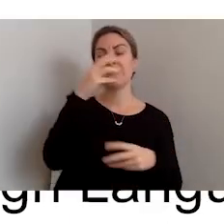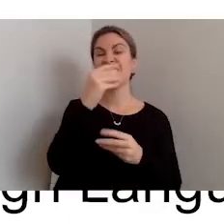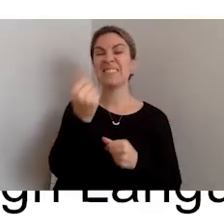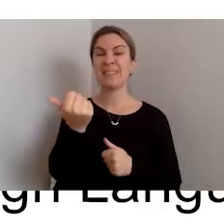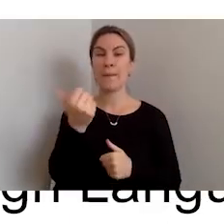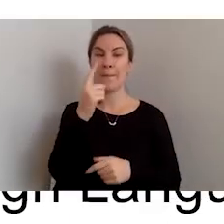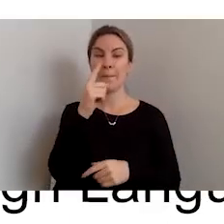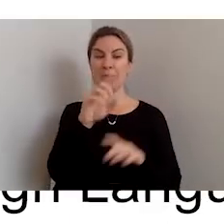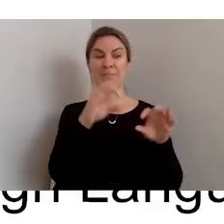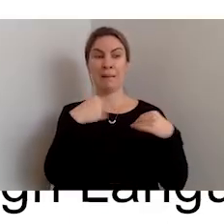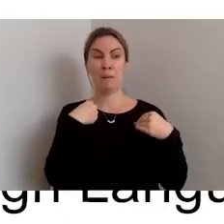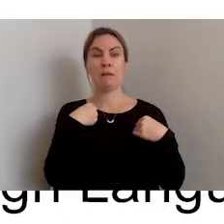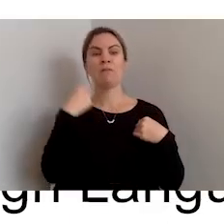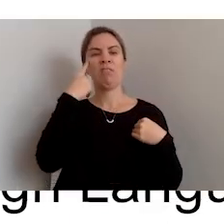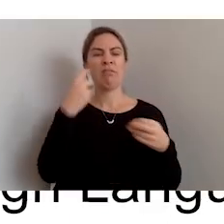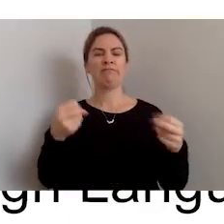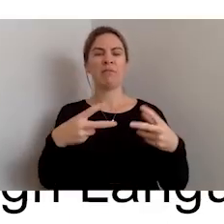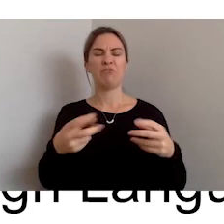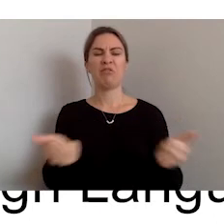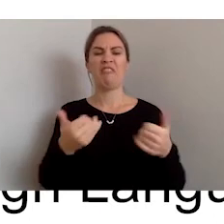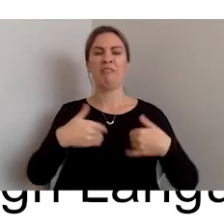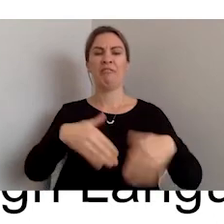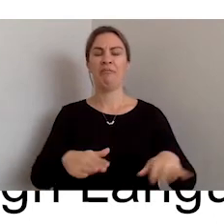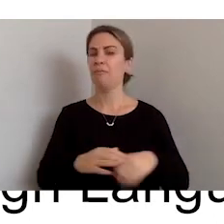In a lot of circumstances, it actually isn't enough.